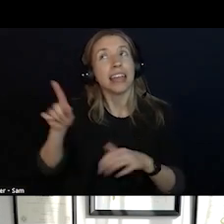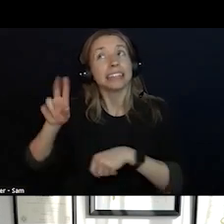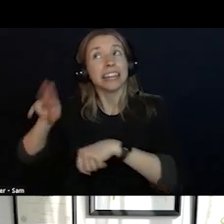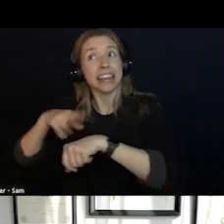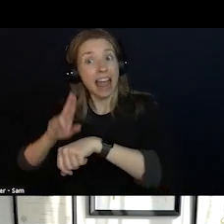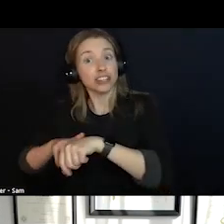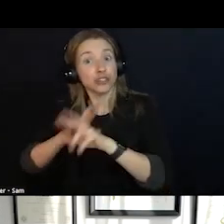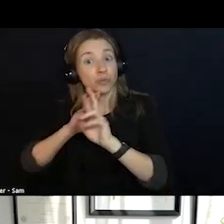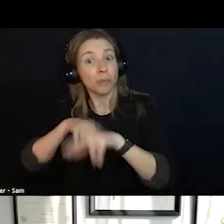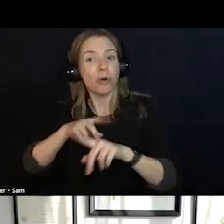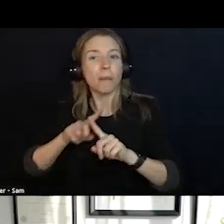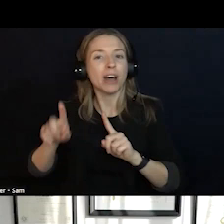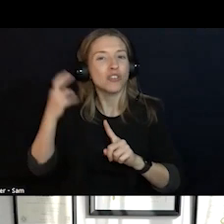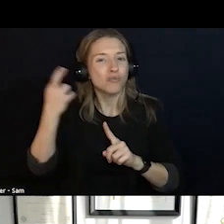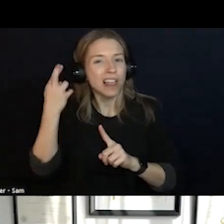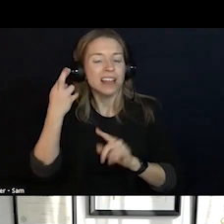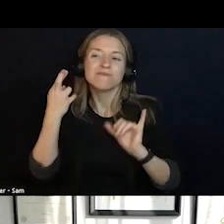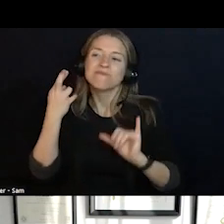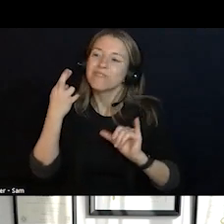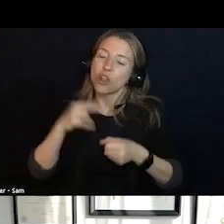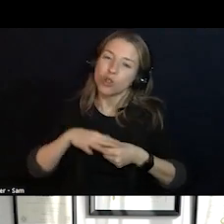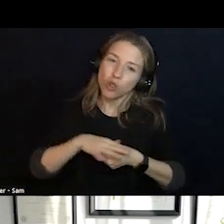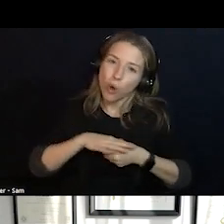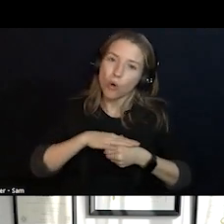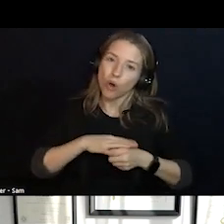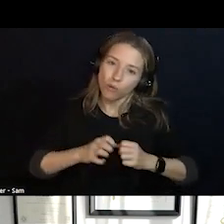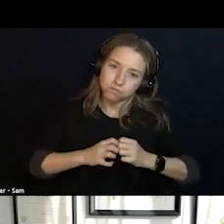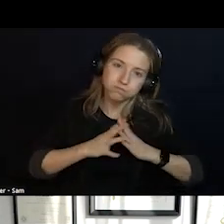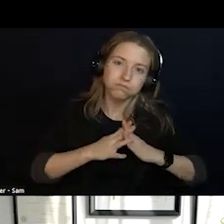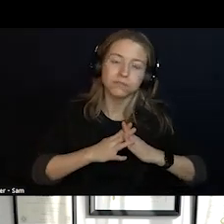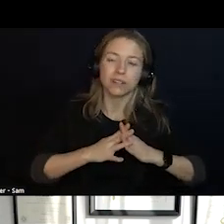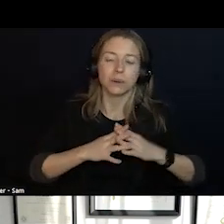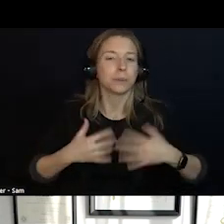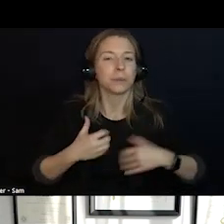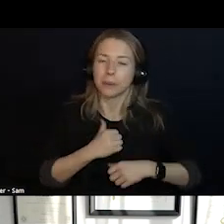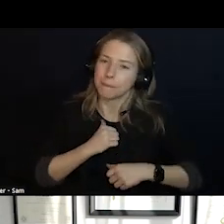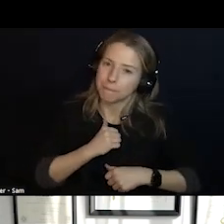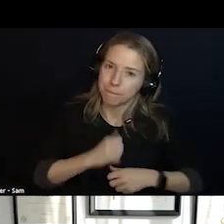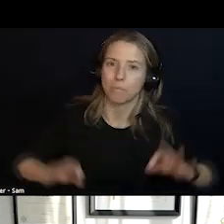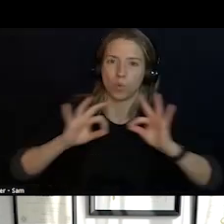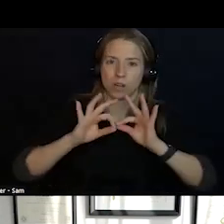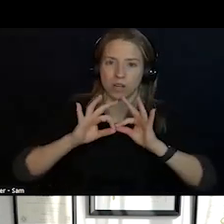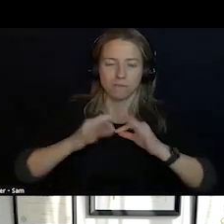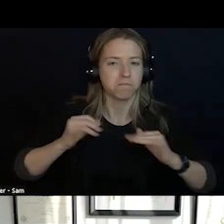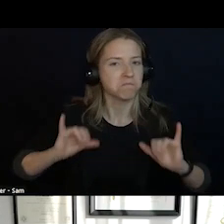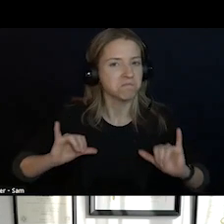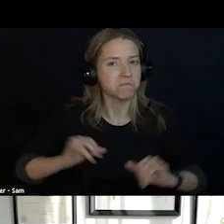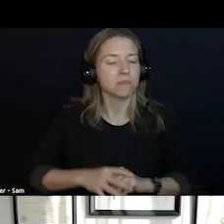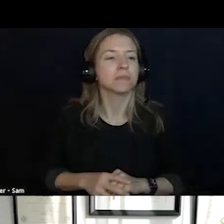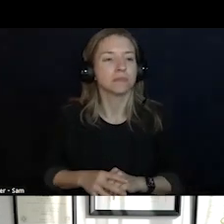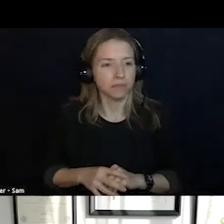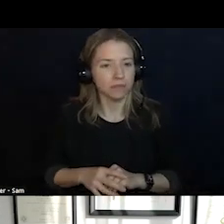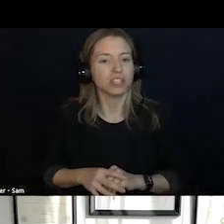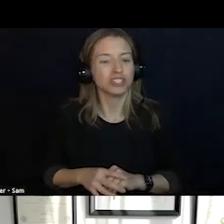LEVEL. SO THEY HIGHLIGHTED EACH COMMUNITY FOR EMERGENCY CARE AND